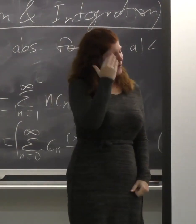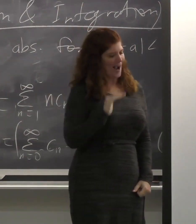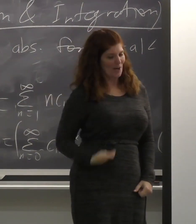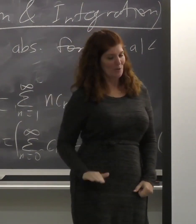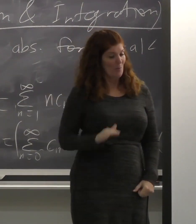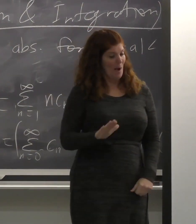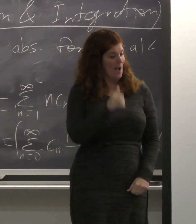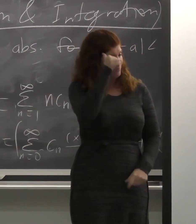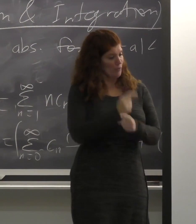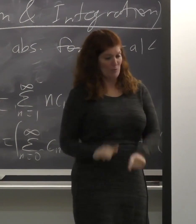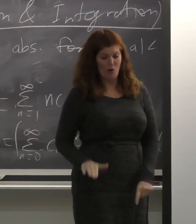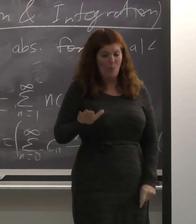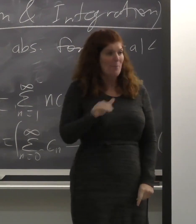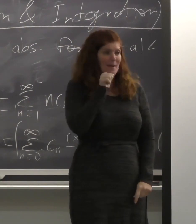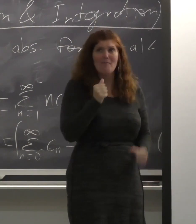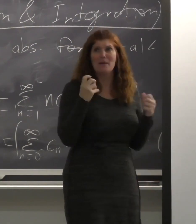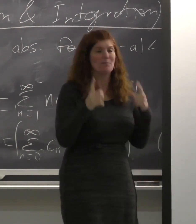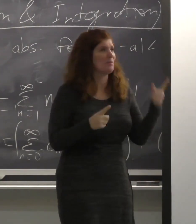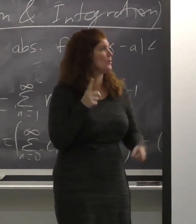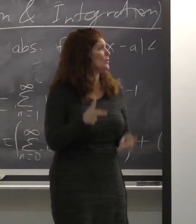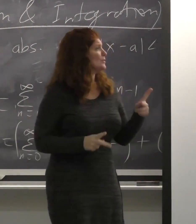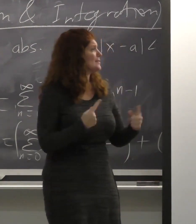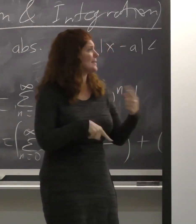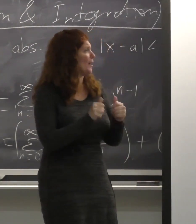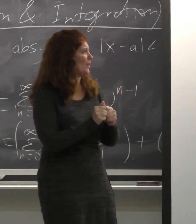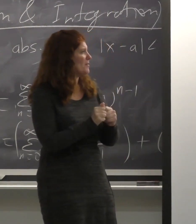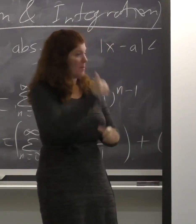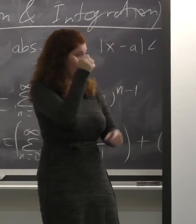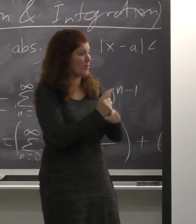he didn't have a lot of people to sign with. But he travels all over the country now.